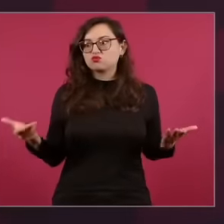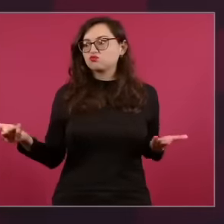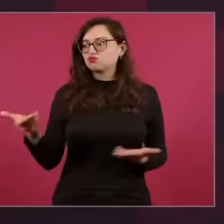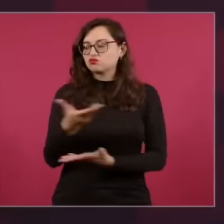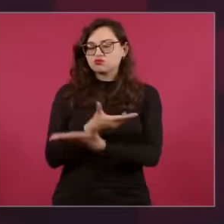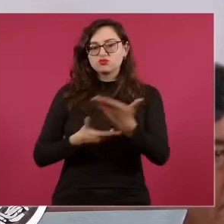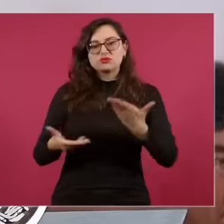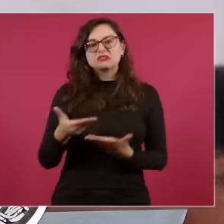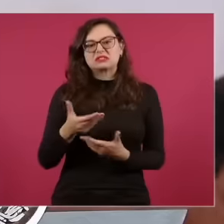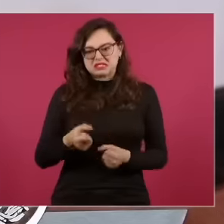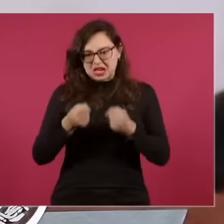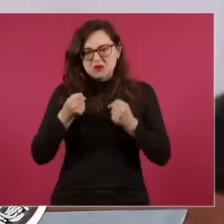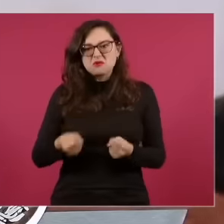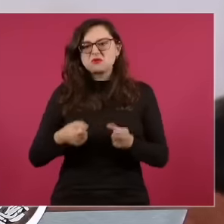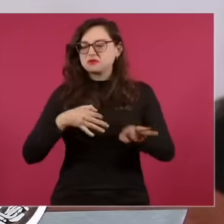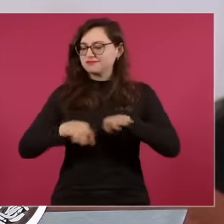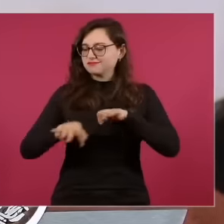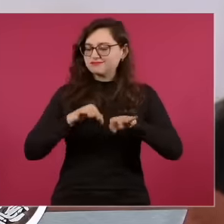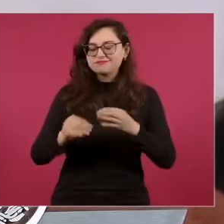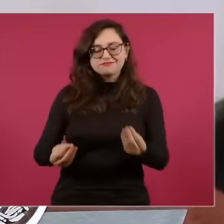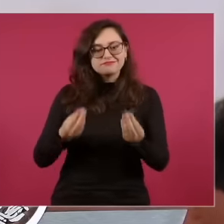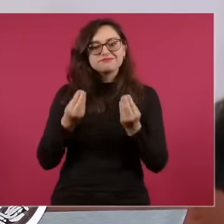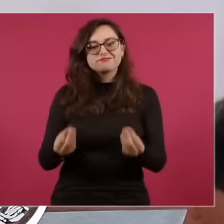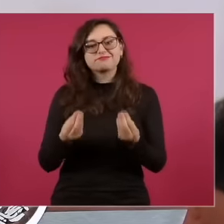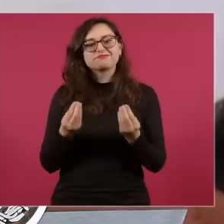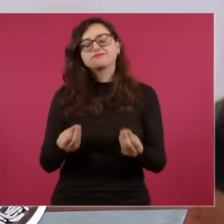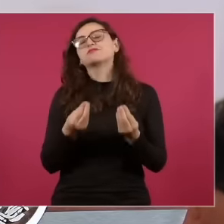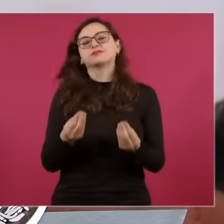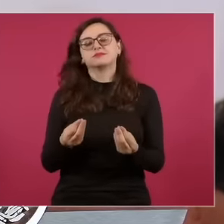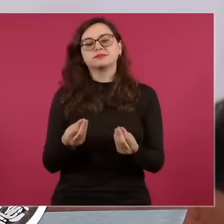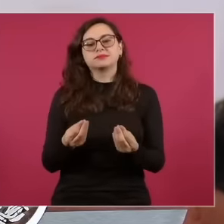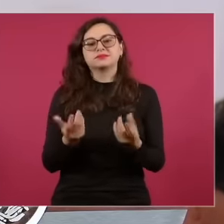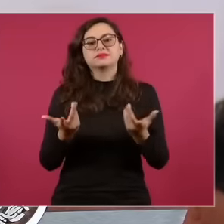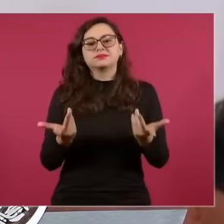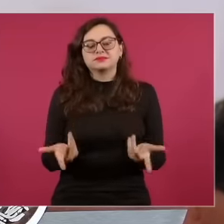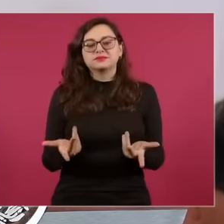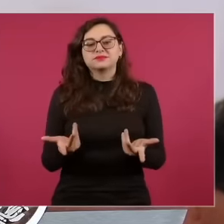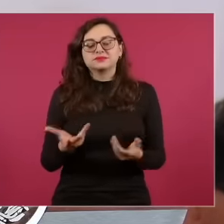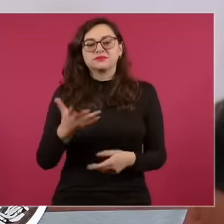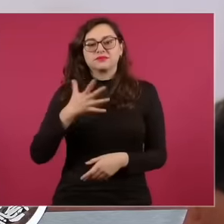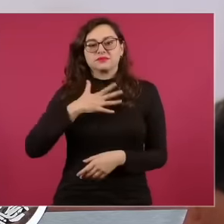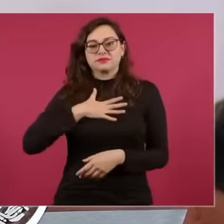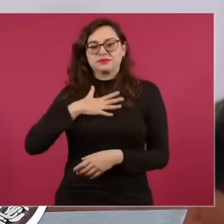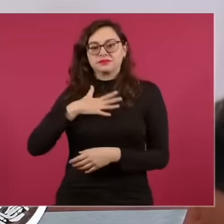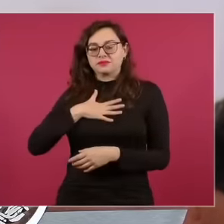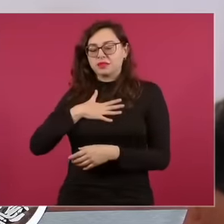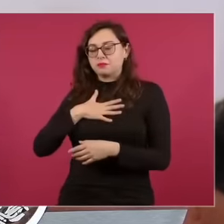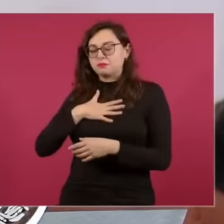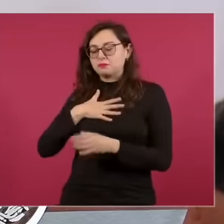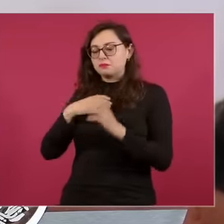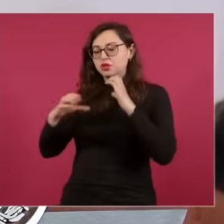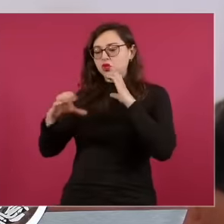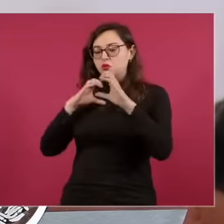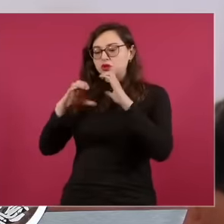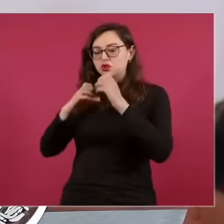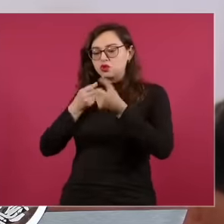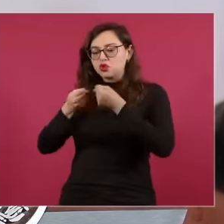productive surely eh the task of communicating in my case has taken me by surprise because I come from